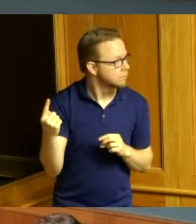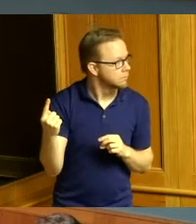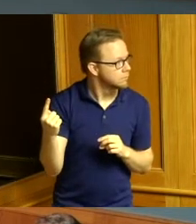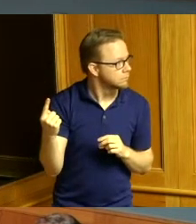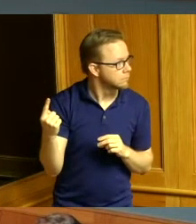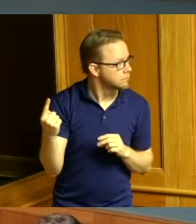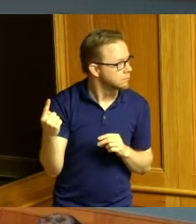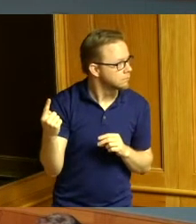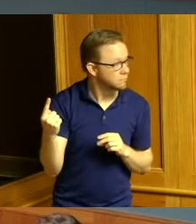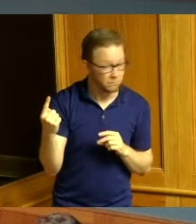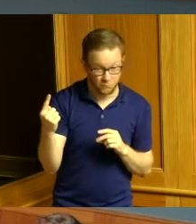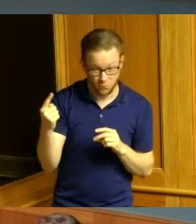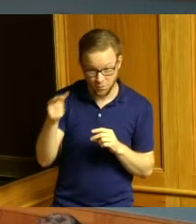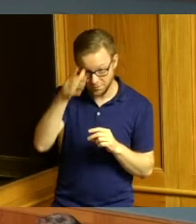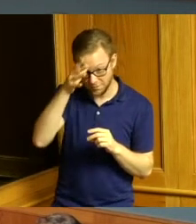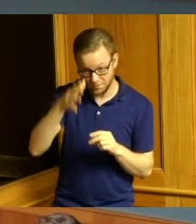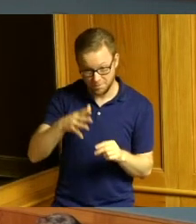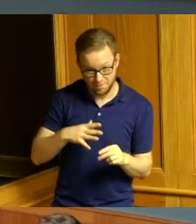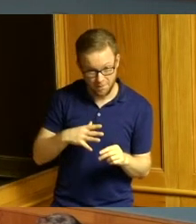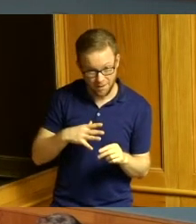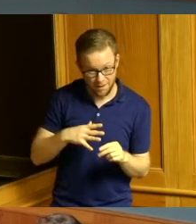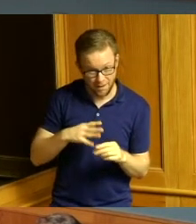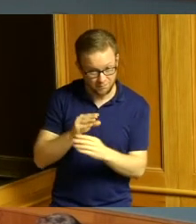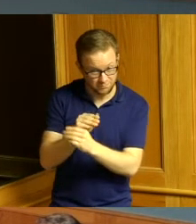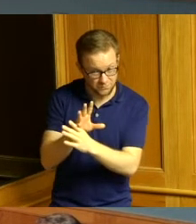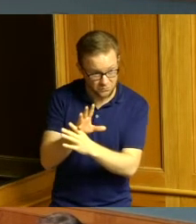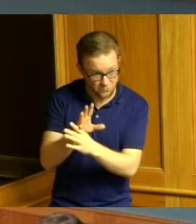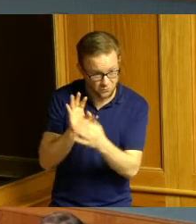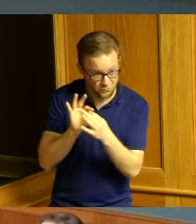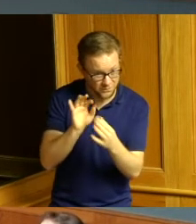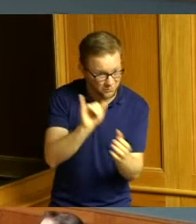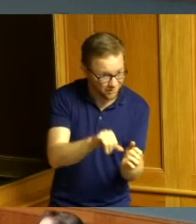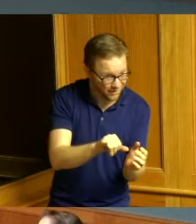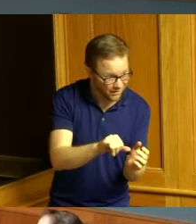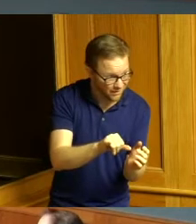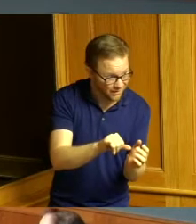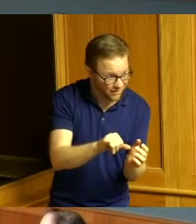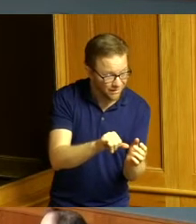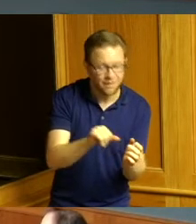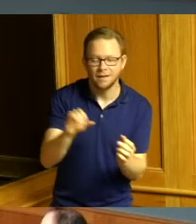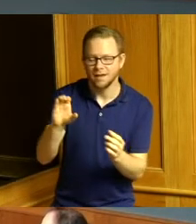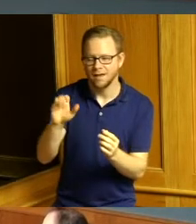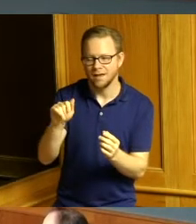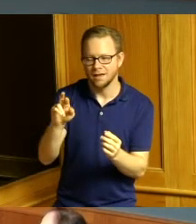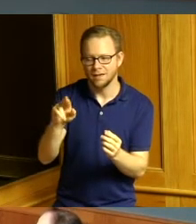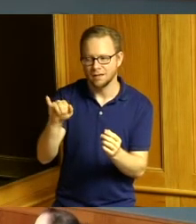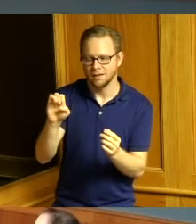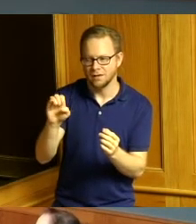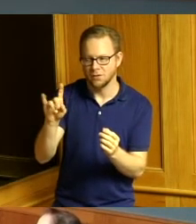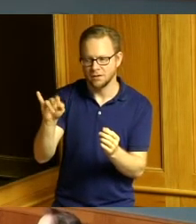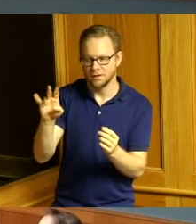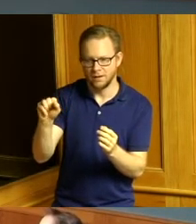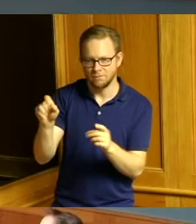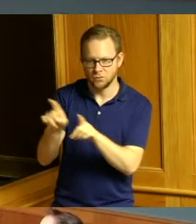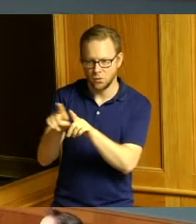is he speaking as it relates to that sidewalks okay